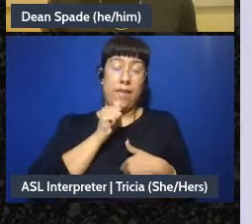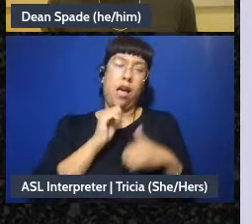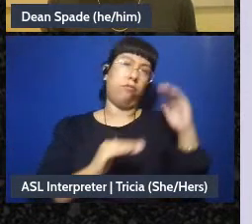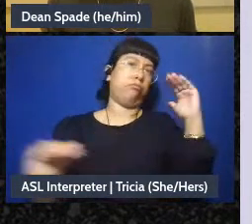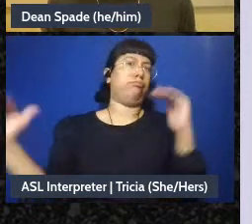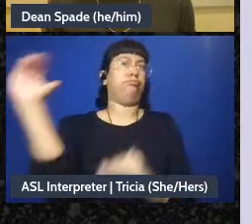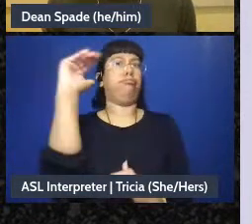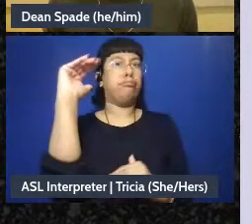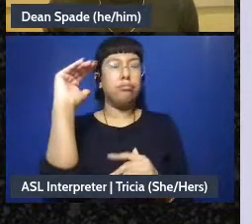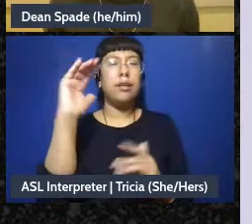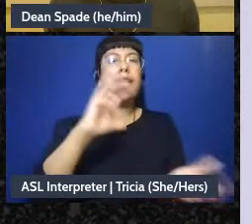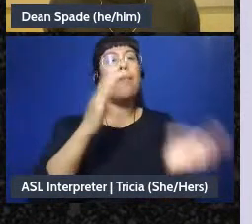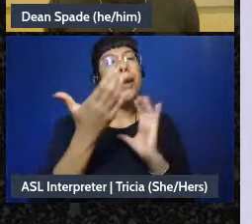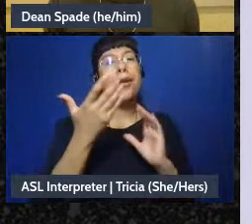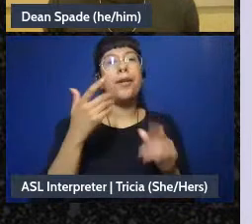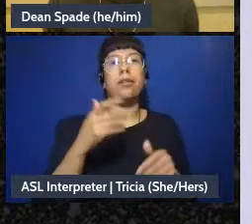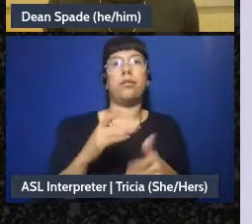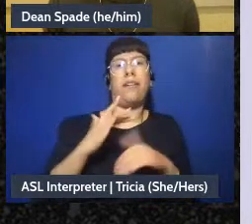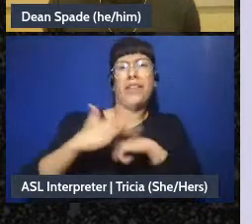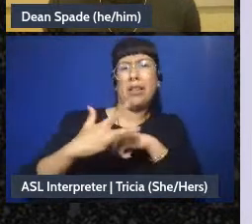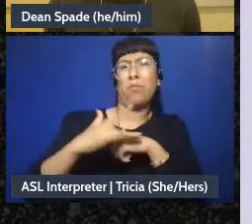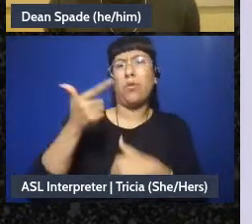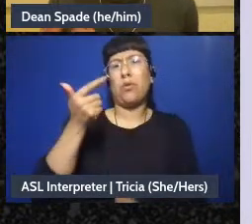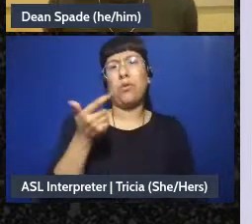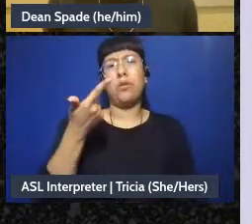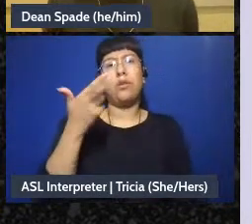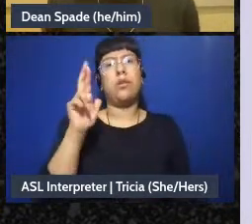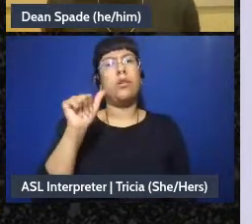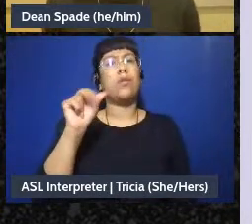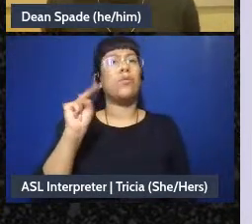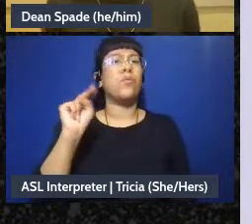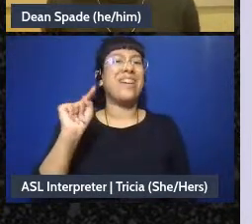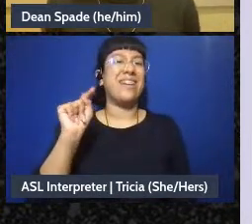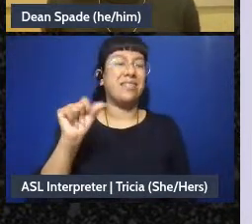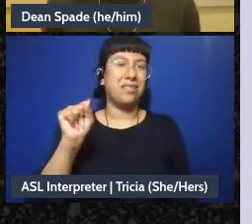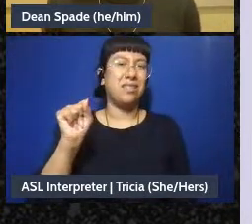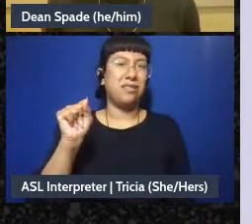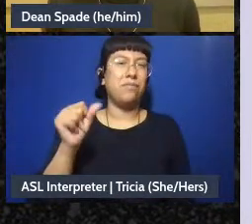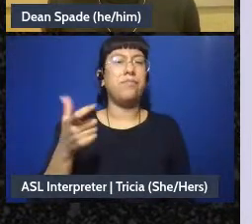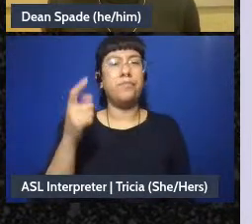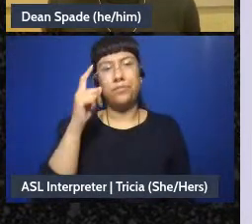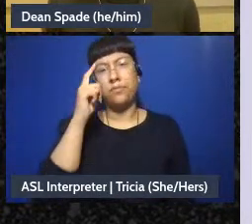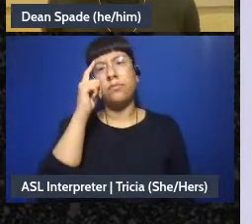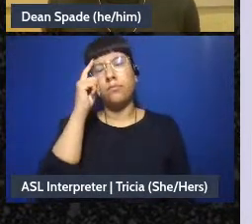like, grants or whatever. Um, and we want to do work that's accountable to our